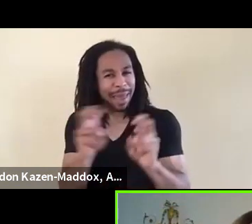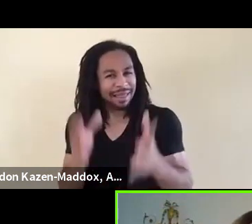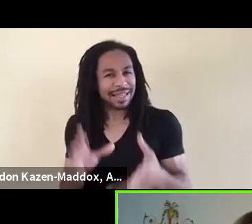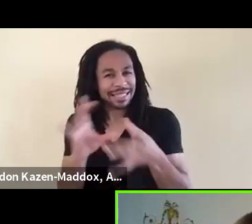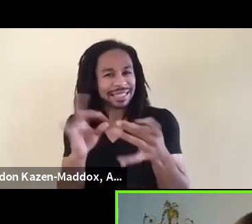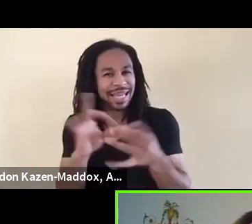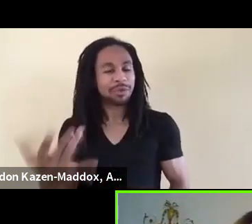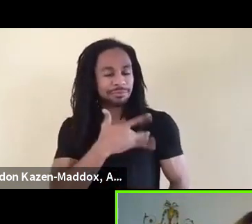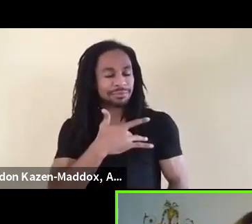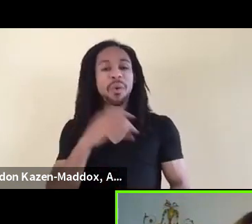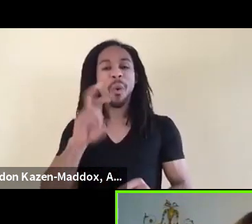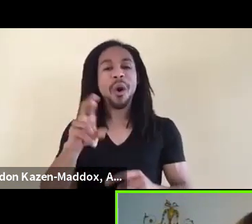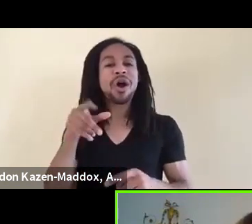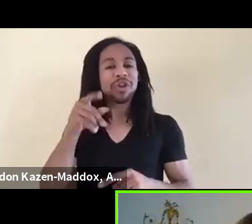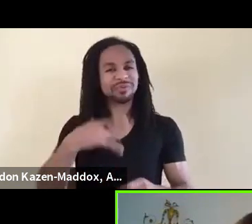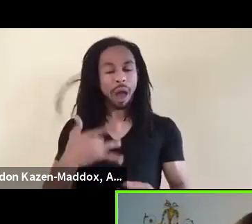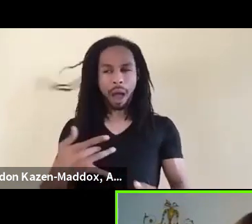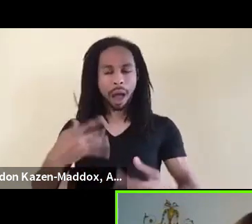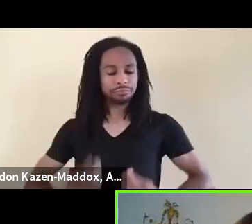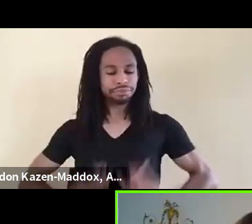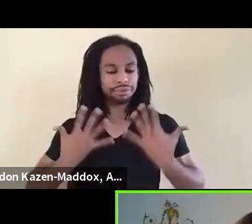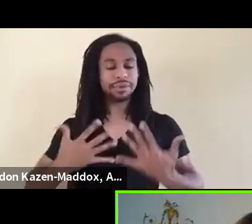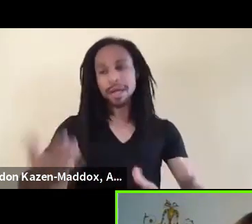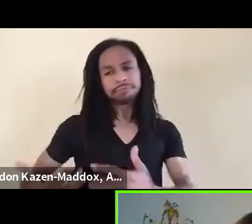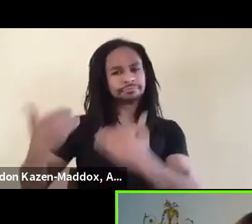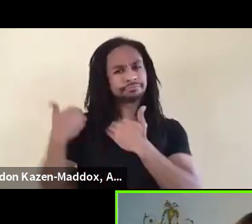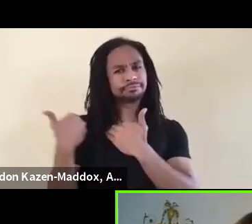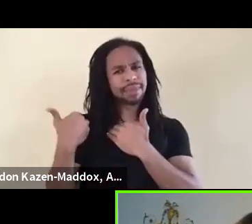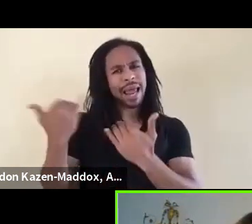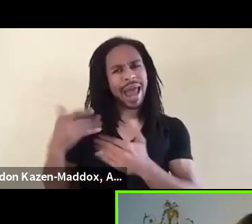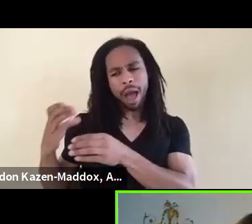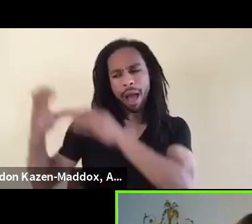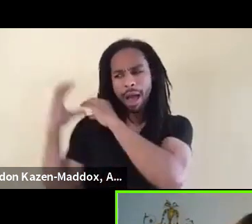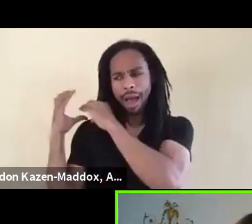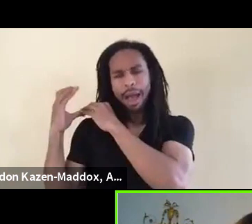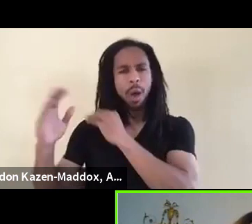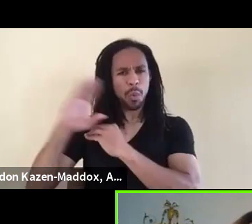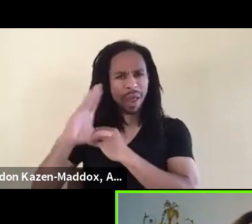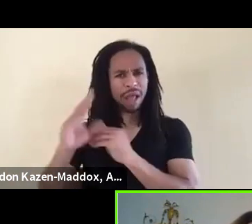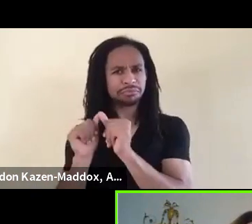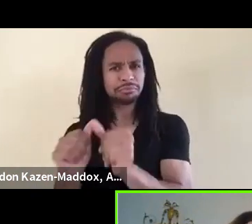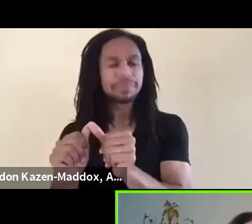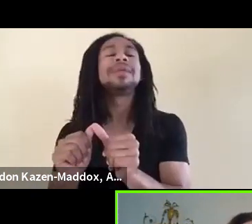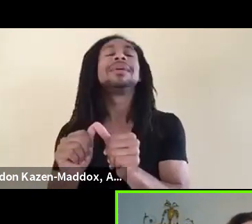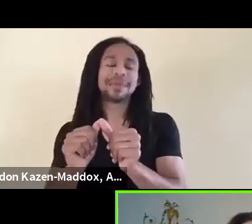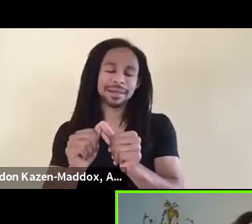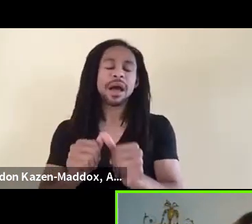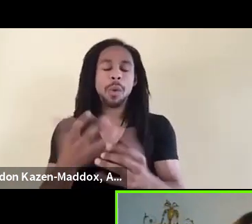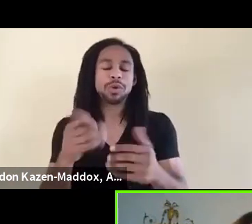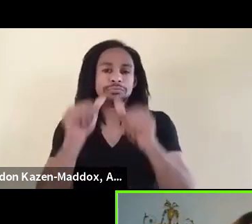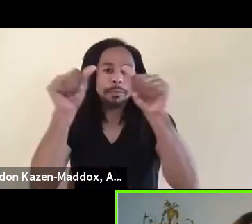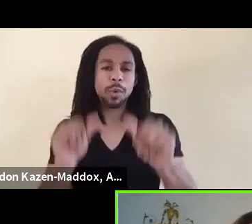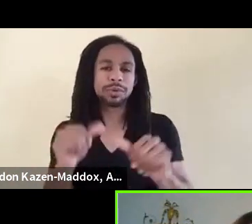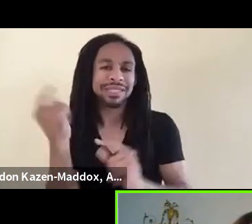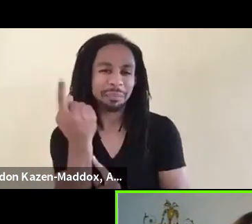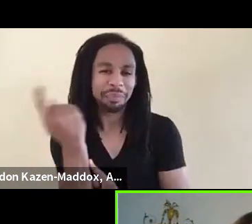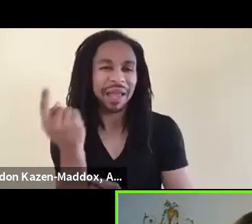you're going to hold, whatever you wanna reflect back as an act of thanks for their work. We'll hold for a moment, I think we can hold for a moment